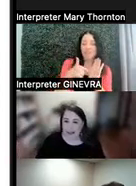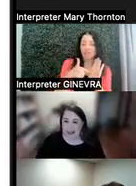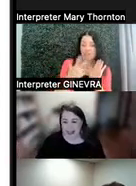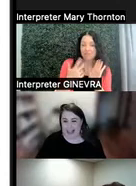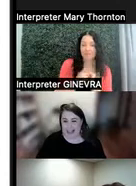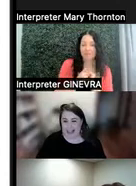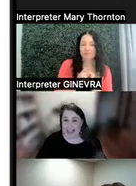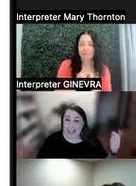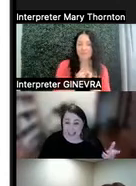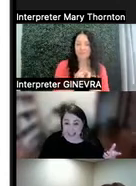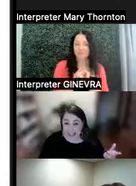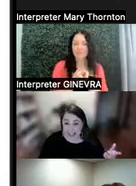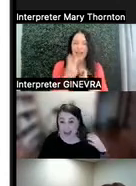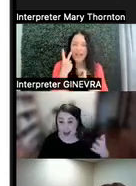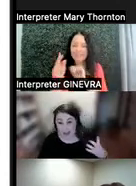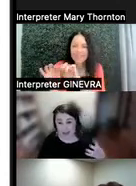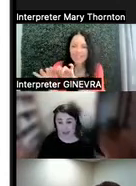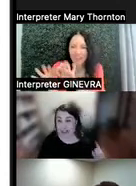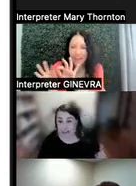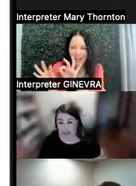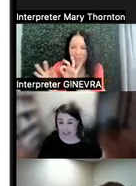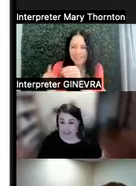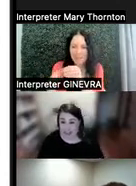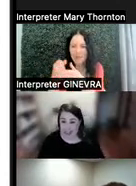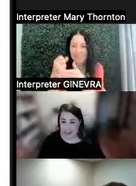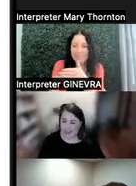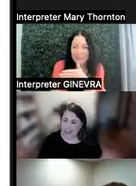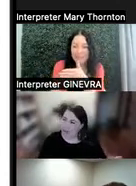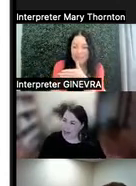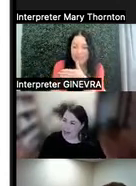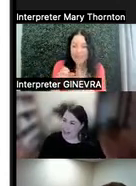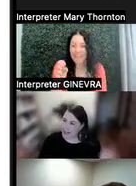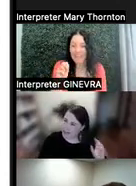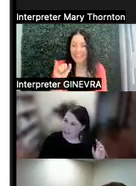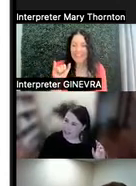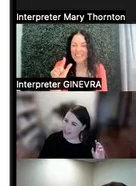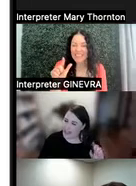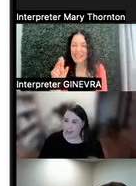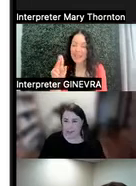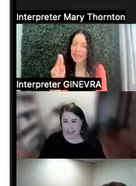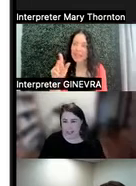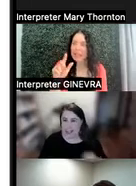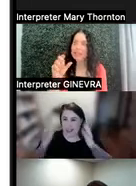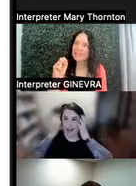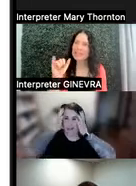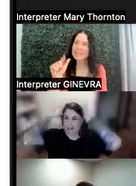And I see in the chat comments about syllabuses-- or syllabi? Syllabuses? I don't know which it is.